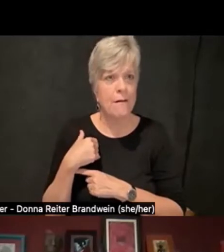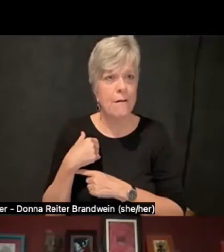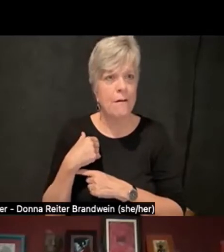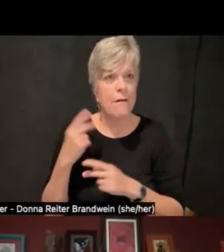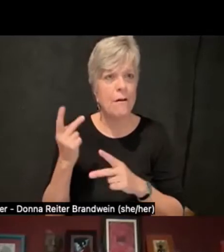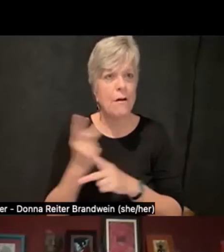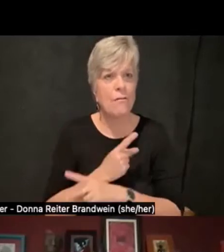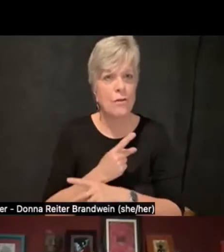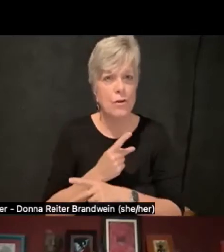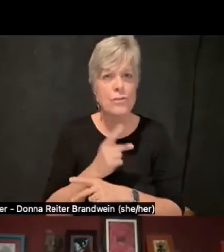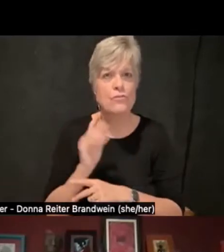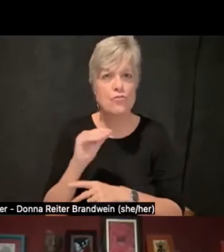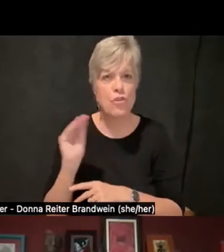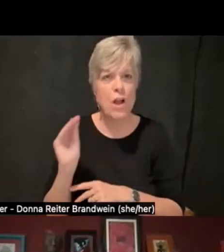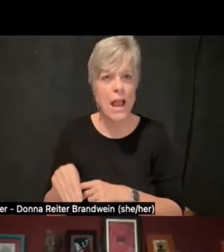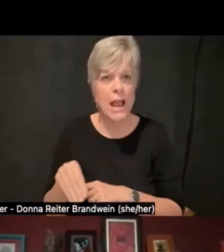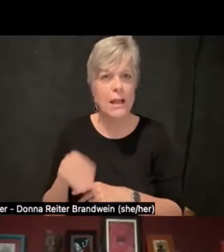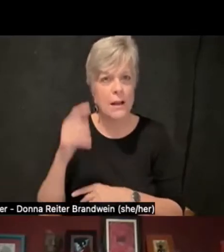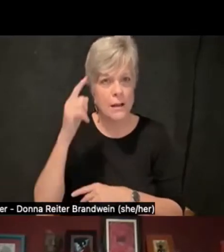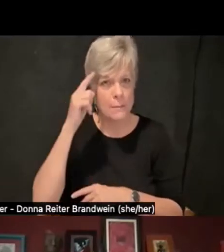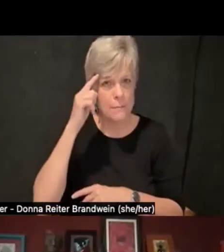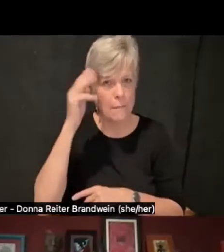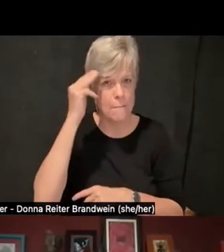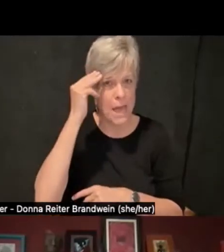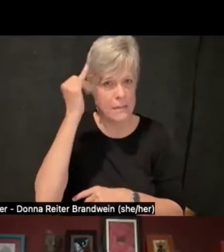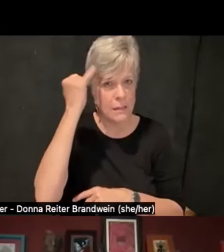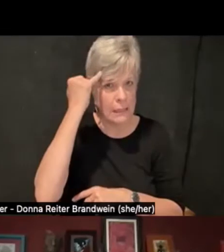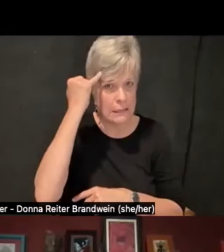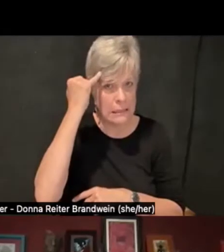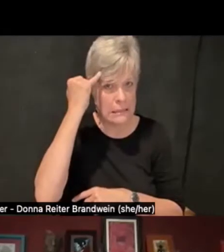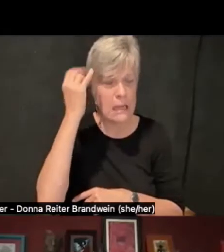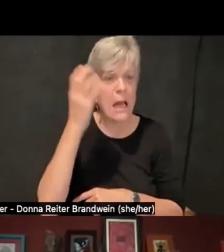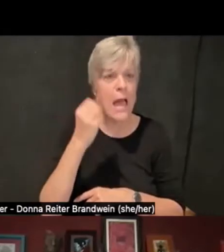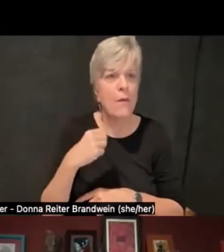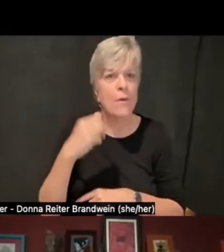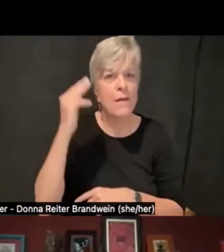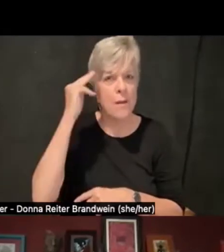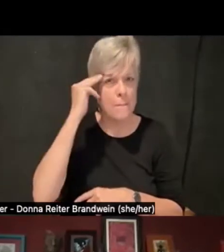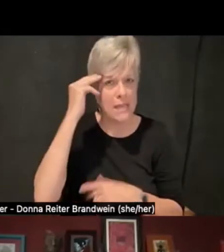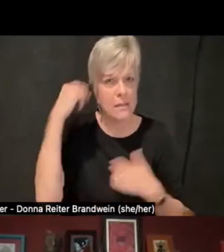of mental illness and we have a mental health problem overall